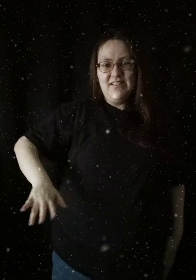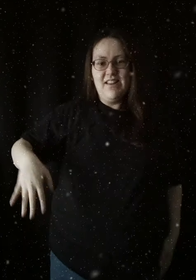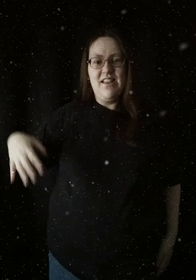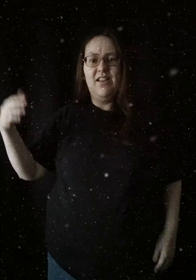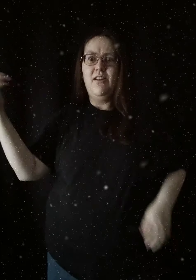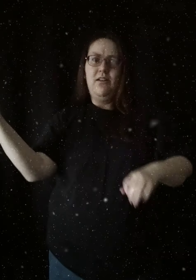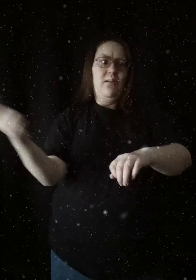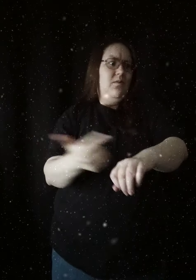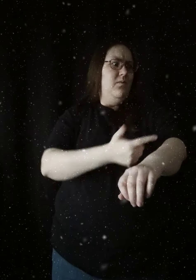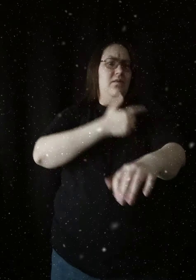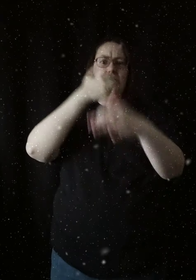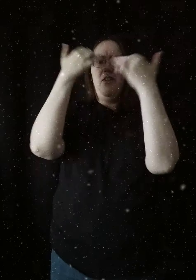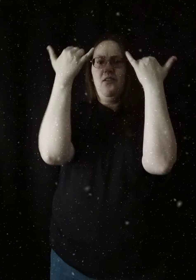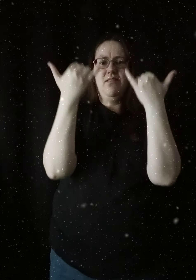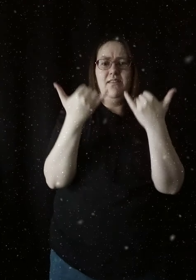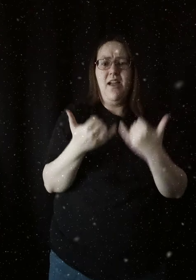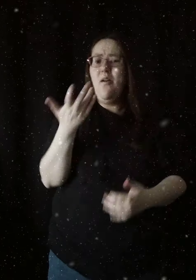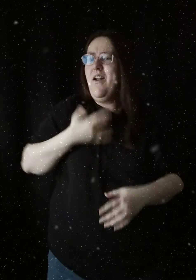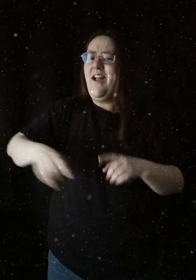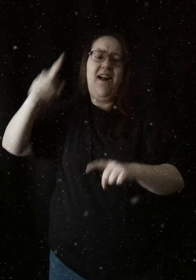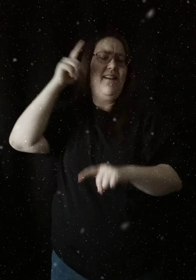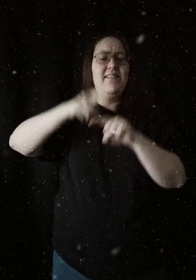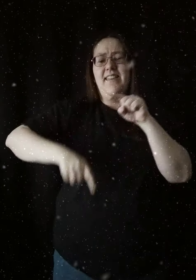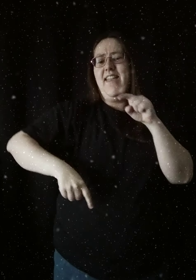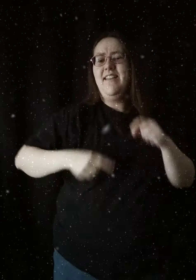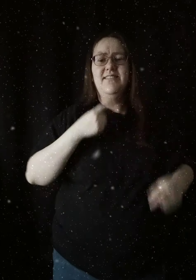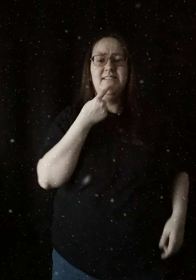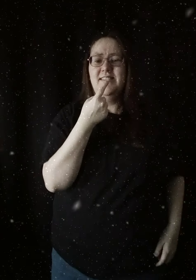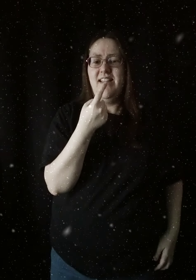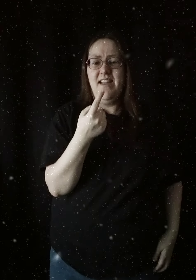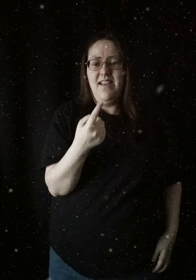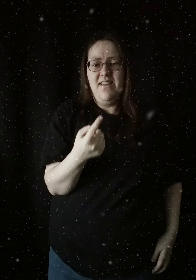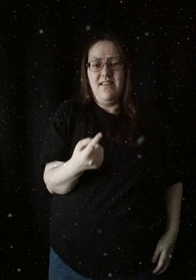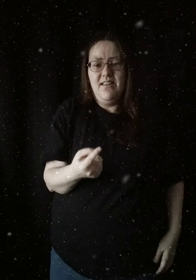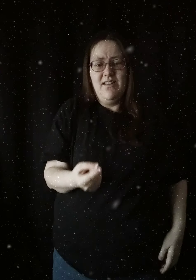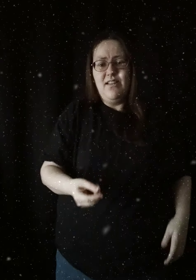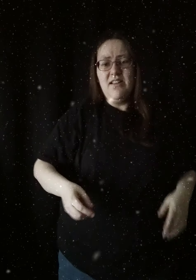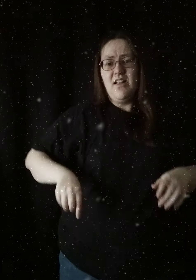It's been so long now I can't say